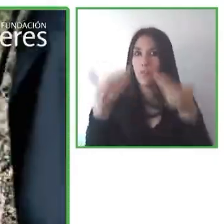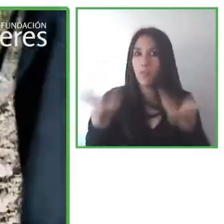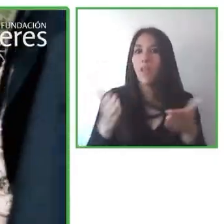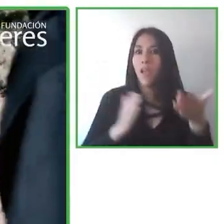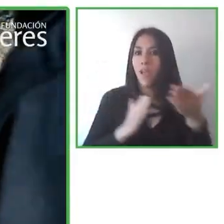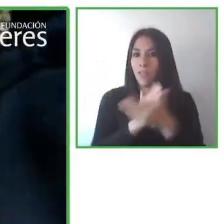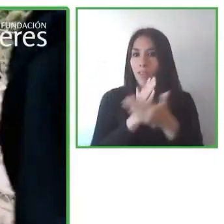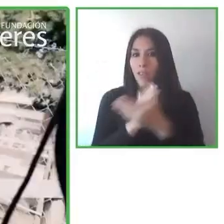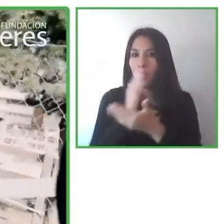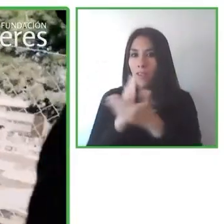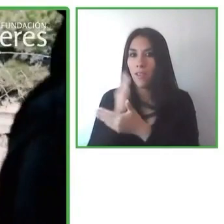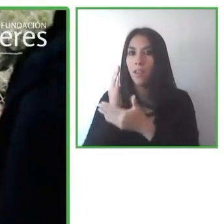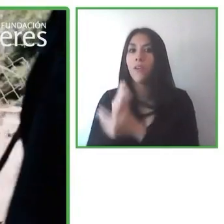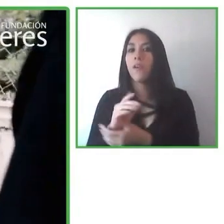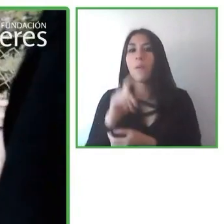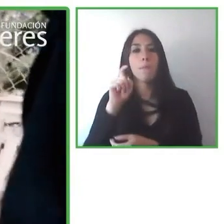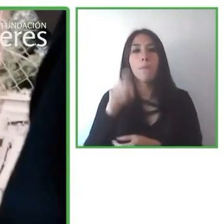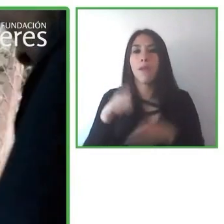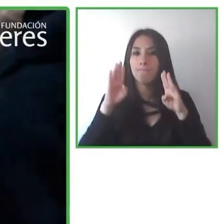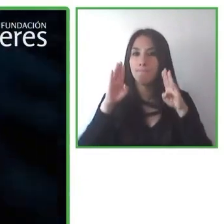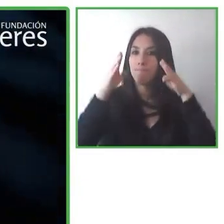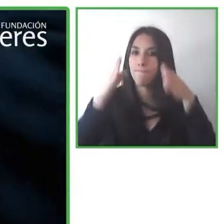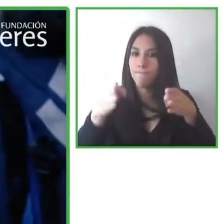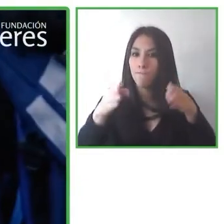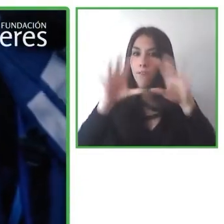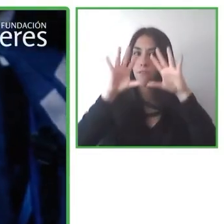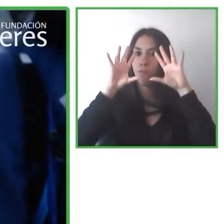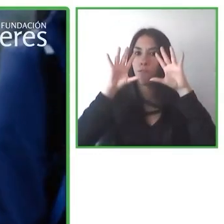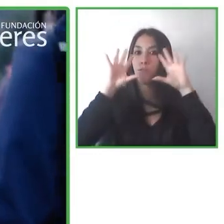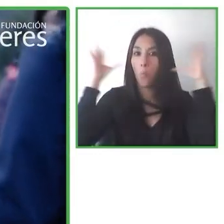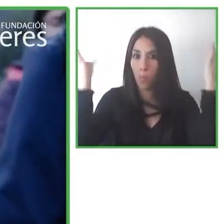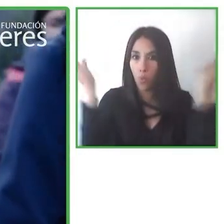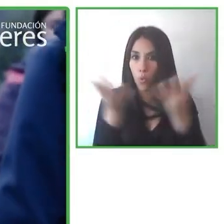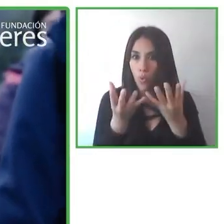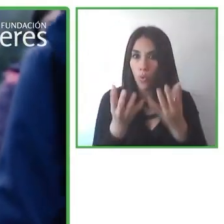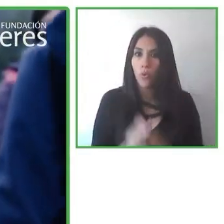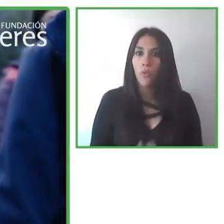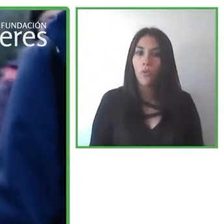from a multi-dimensional perspective.